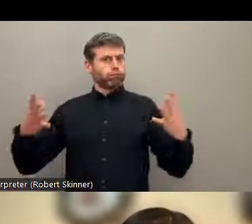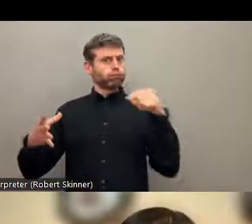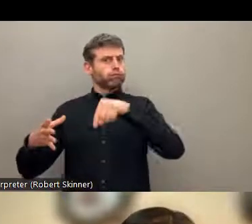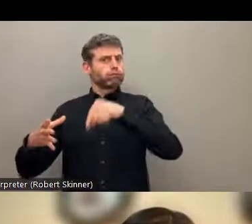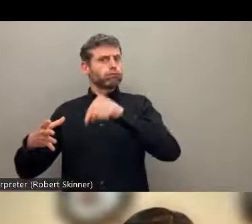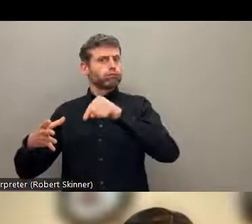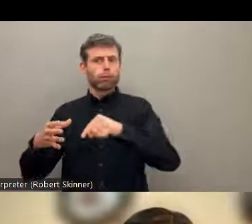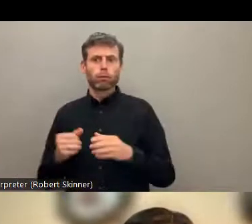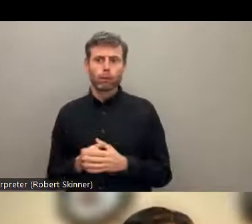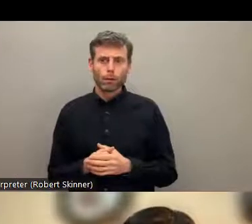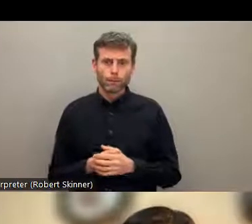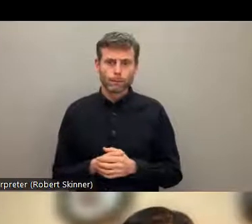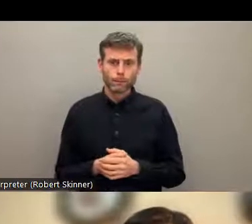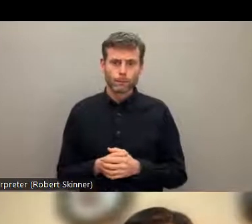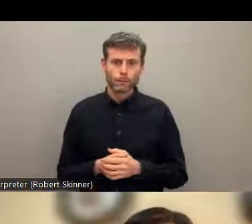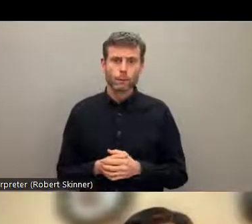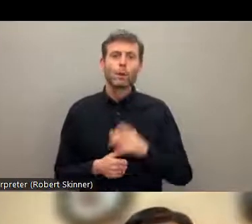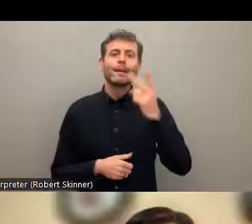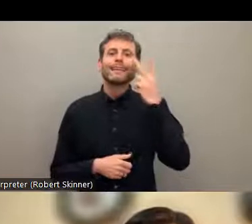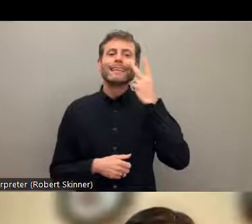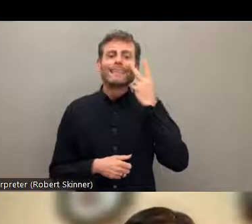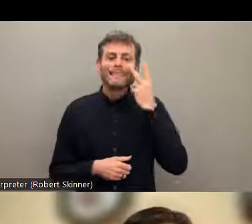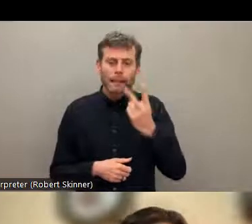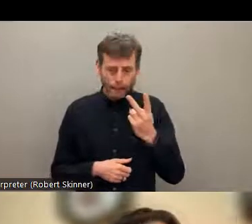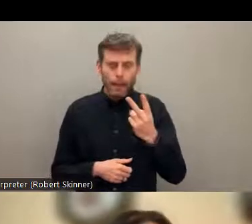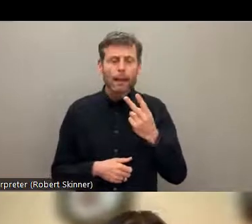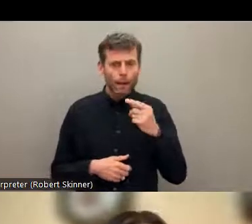layers. And there is also commonalities in departure of